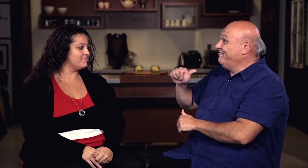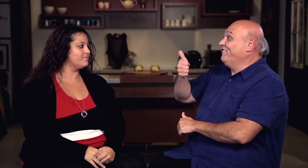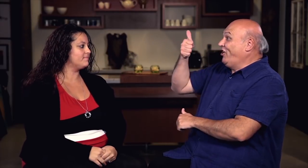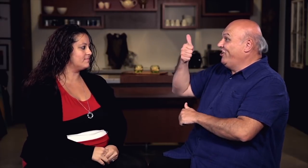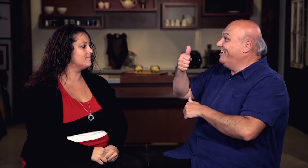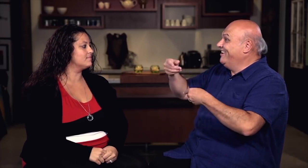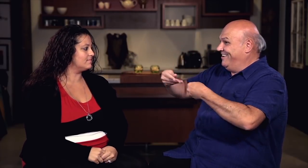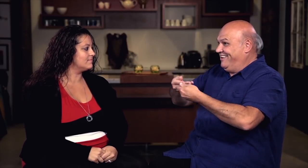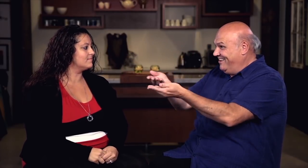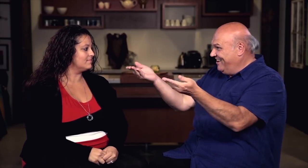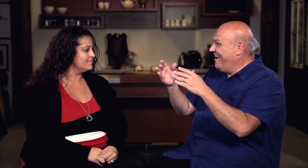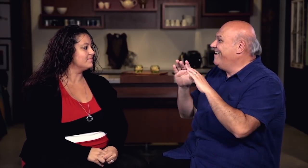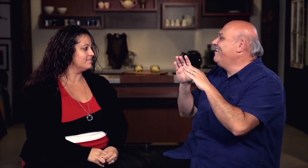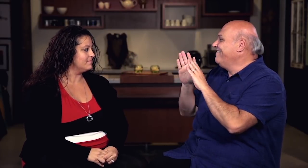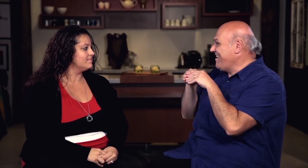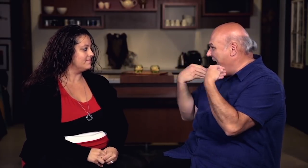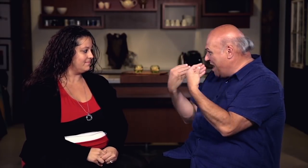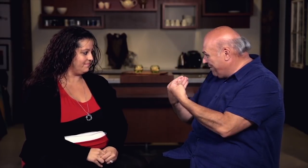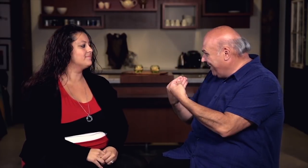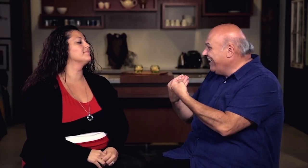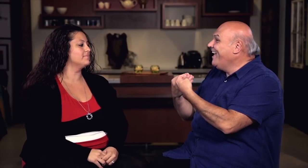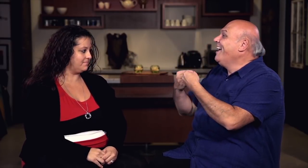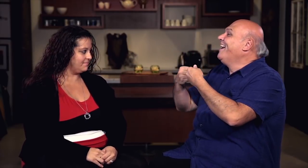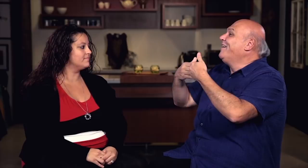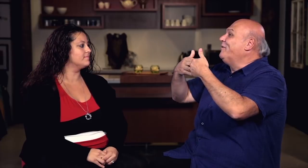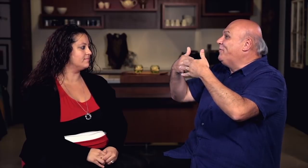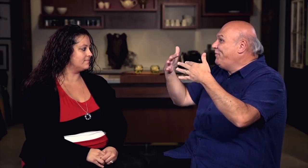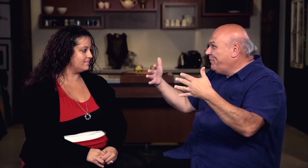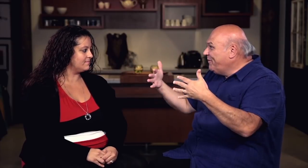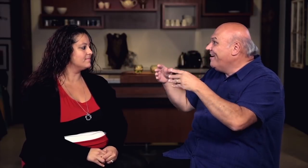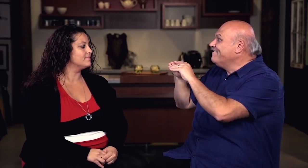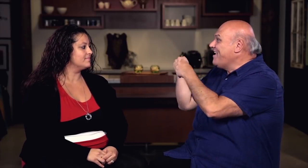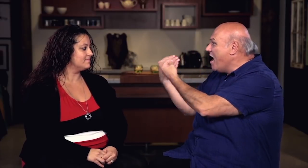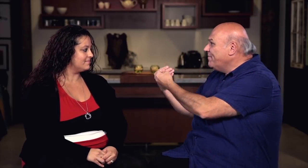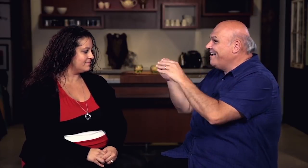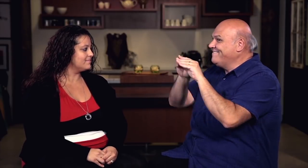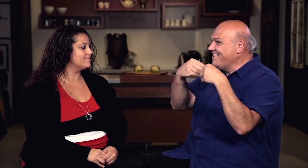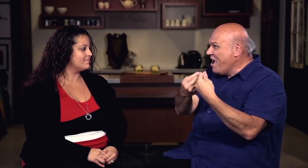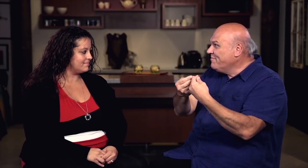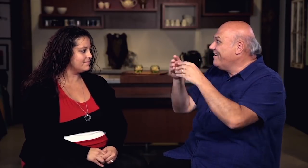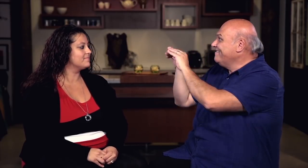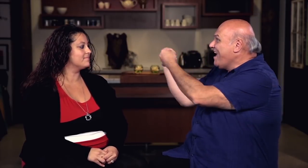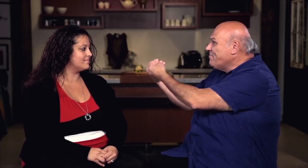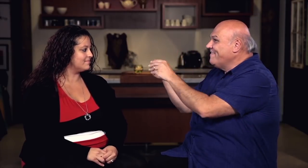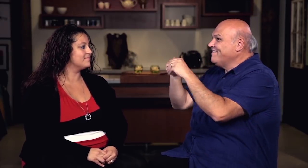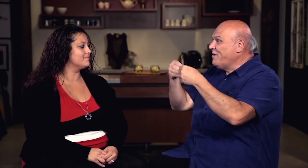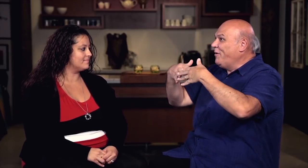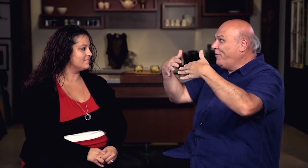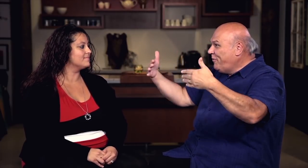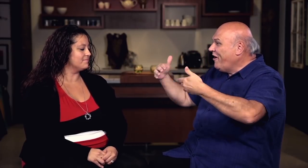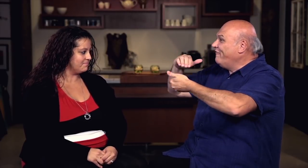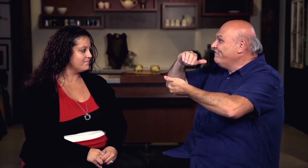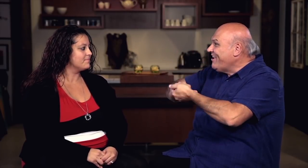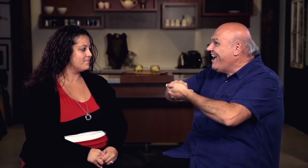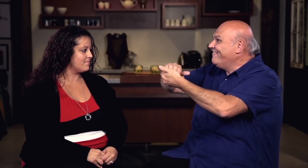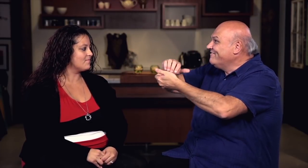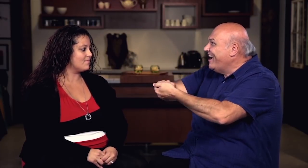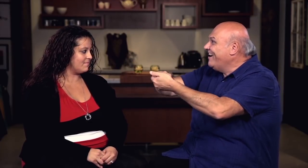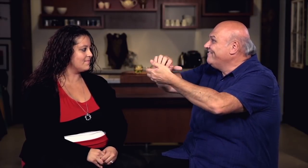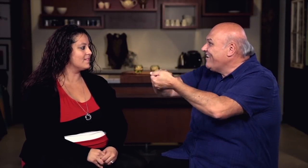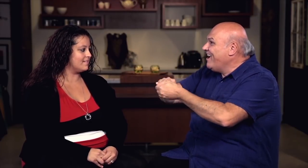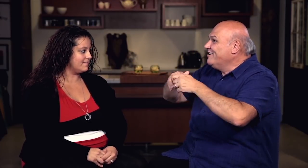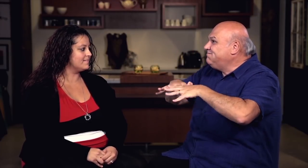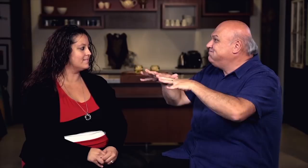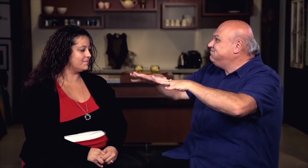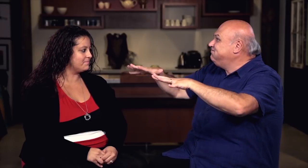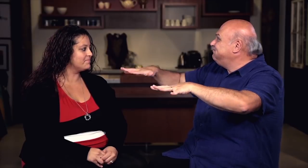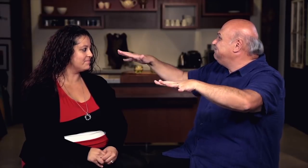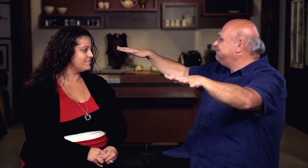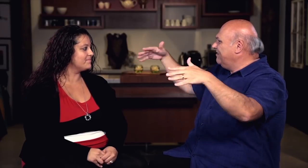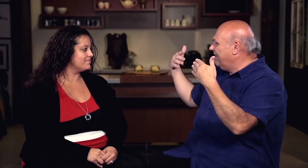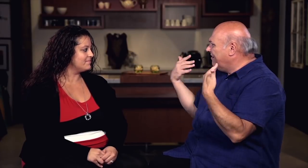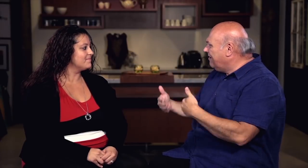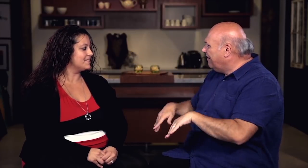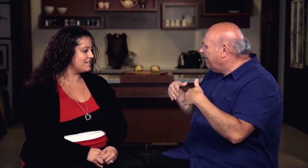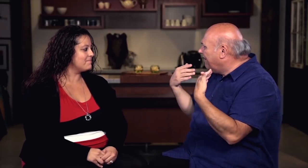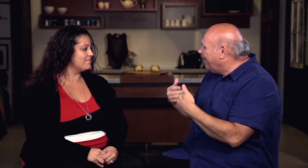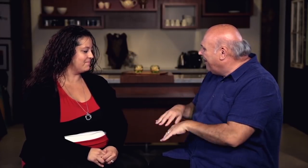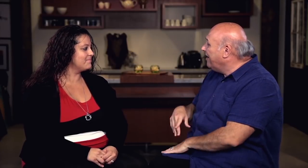people. At first you would sell to family, then as word spread among families and friends.